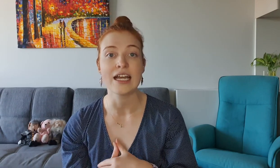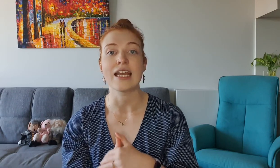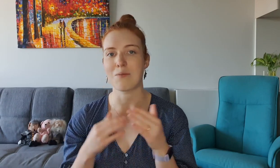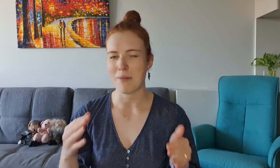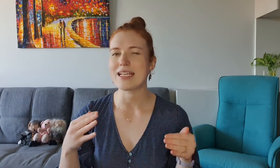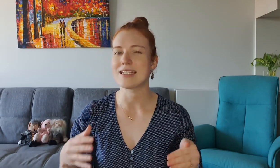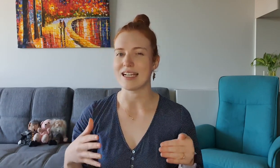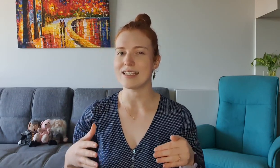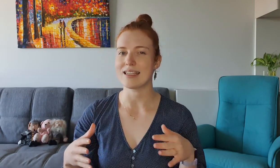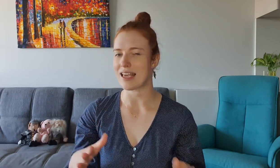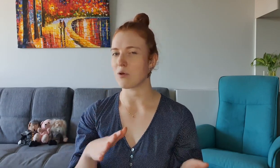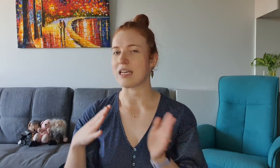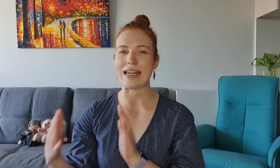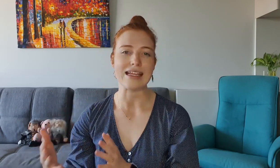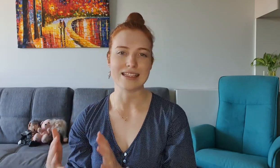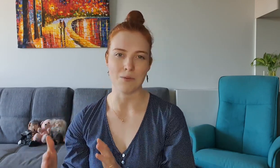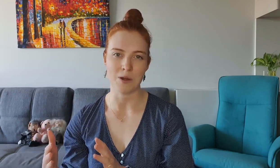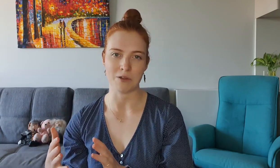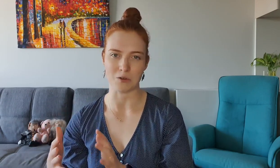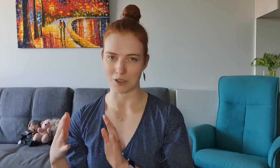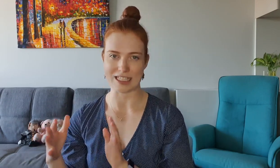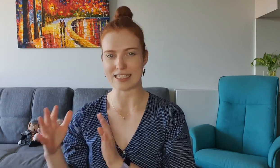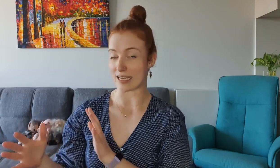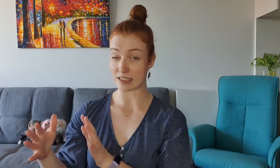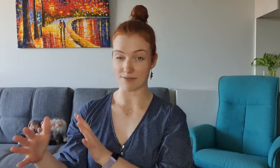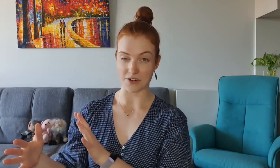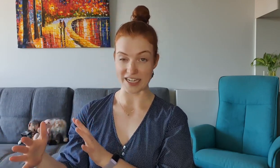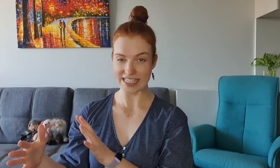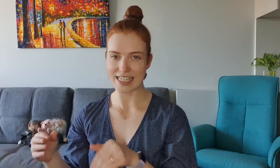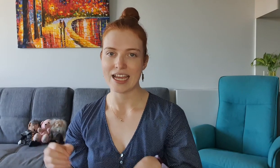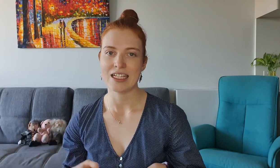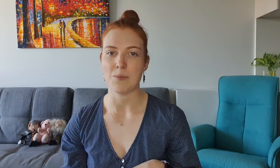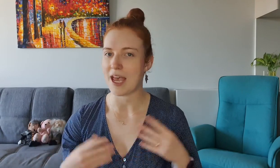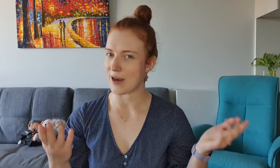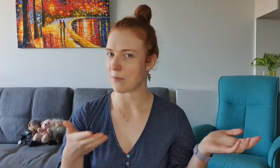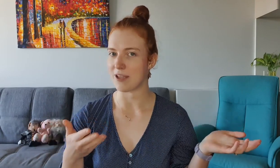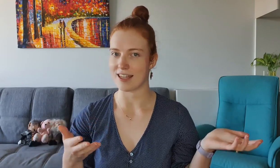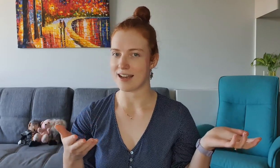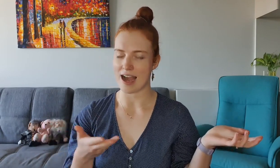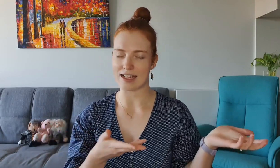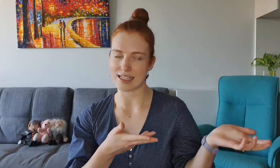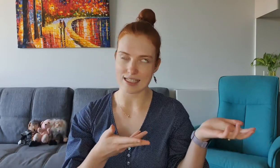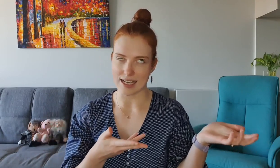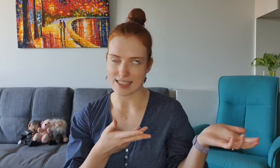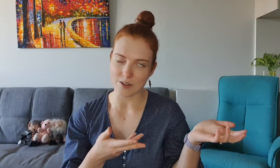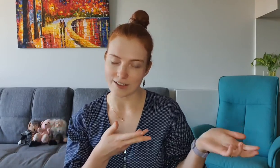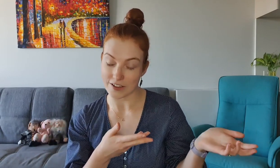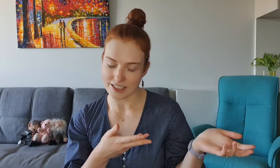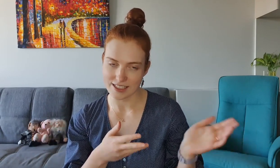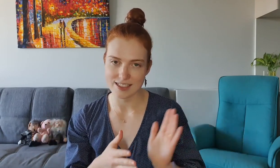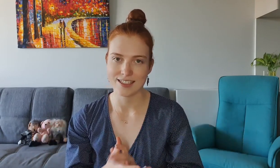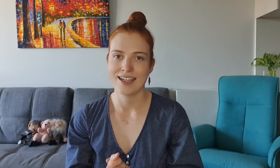it makes sense that they would need someone with a really sexy voice to pair up with Nyle's sexy good looks